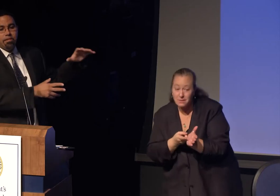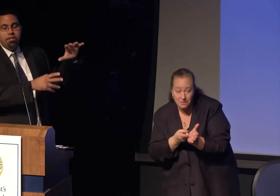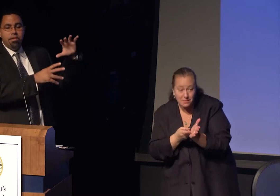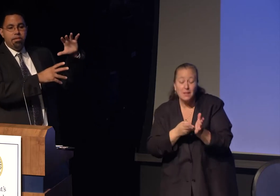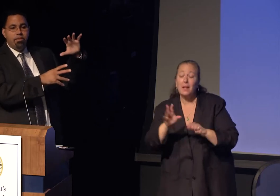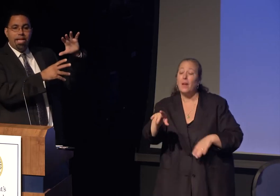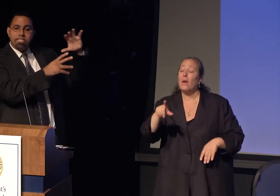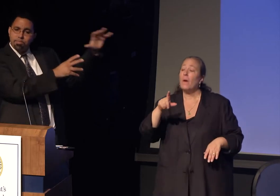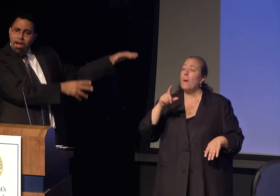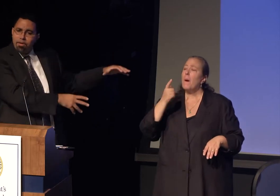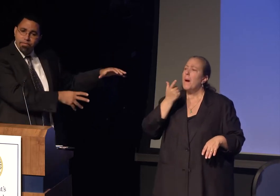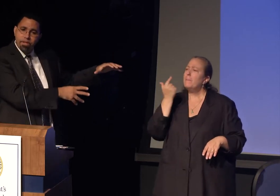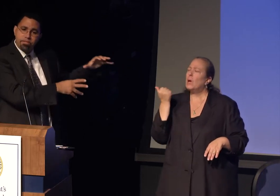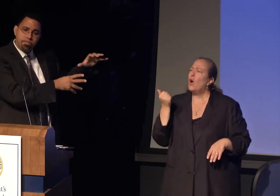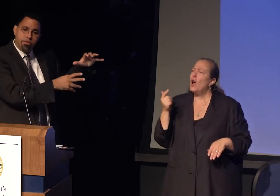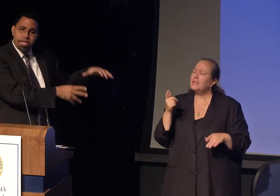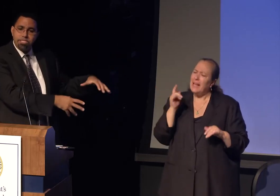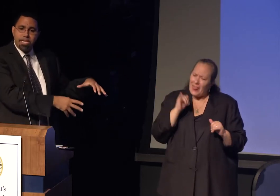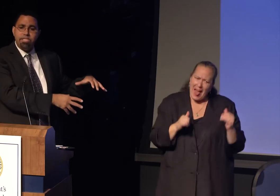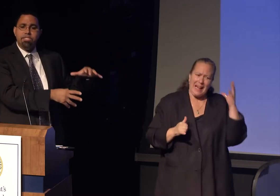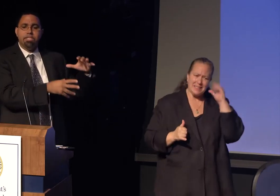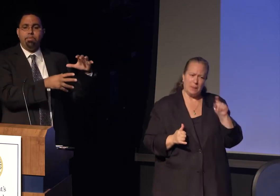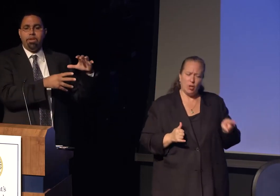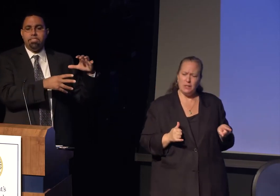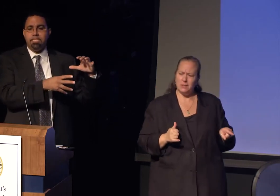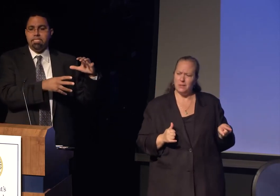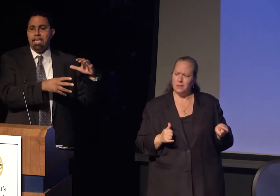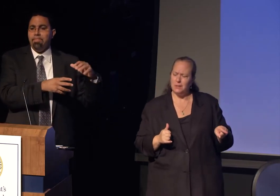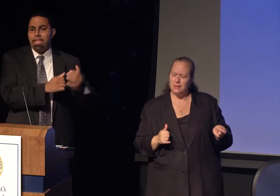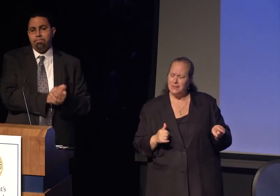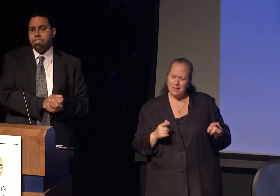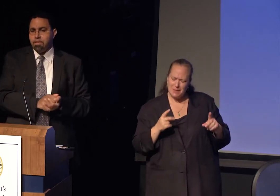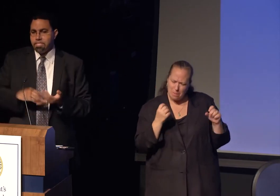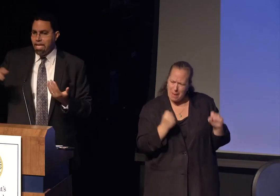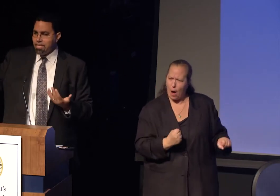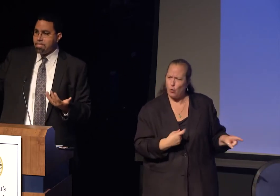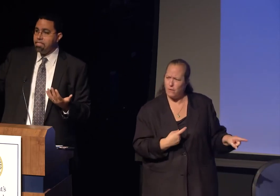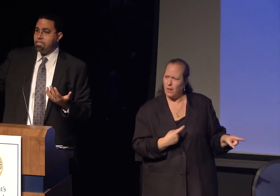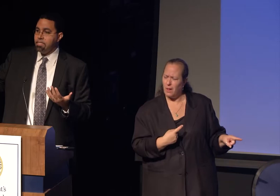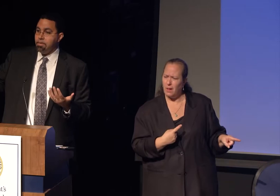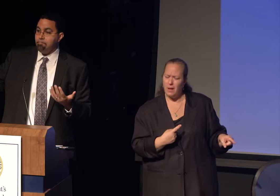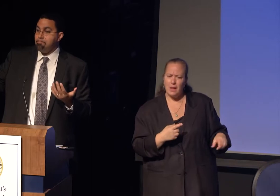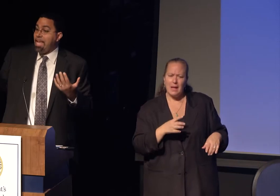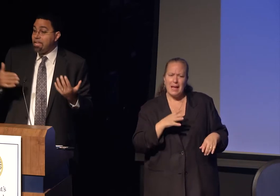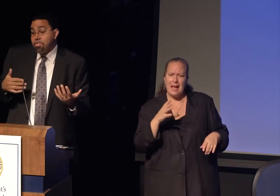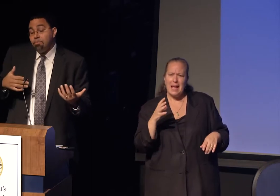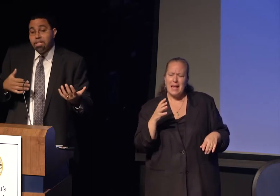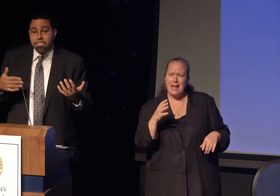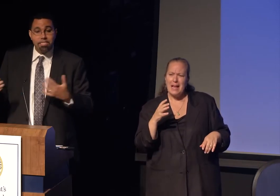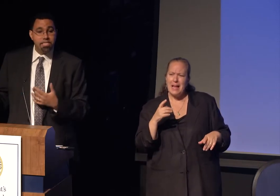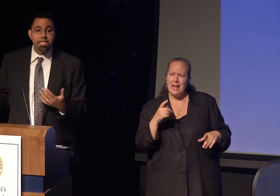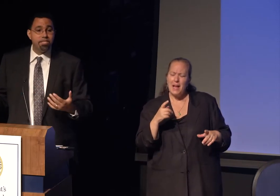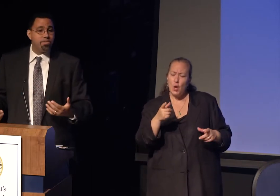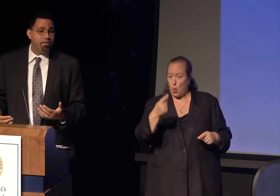I had such powerful early education experiences and then it was all set, but as a teenager,